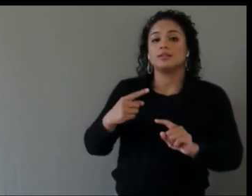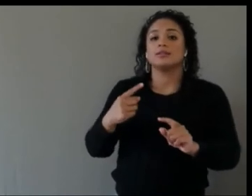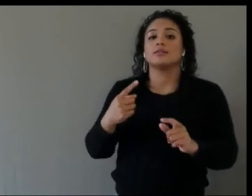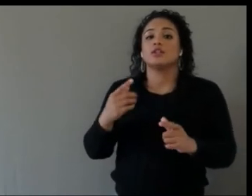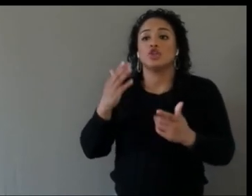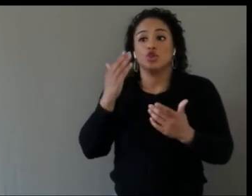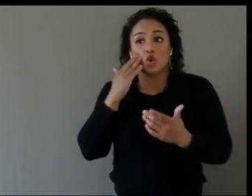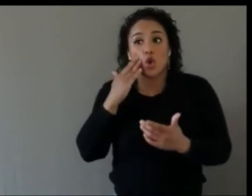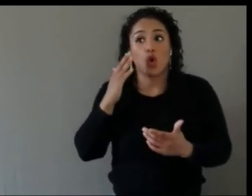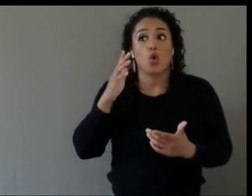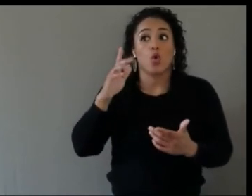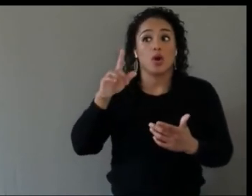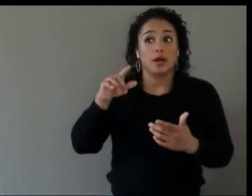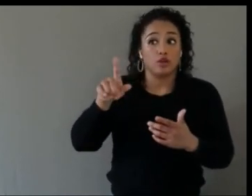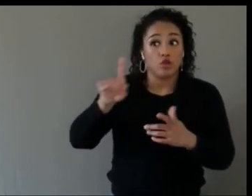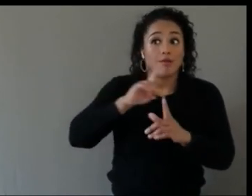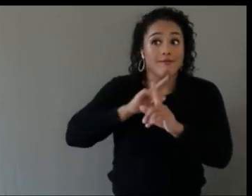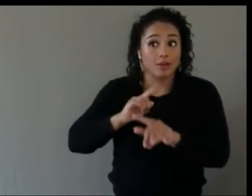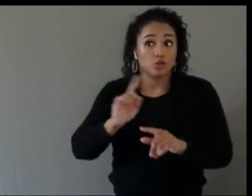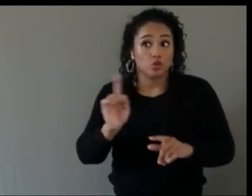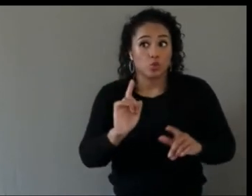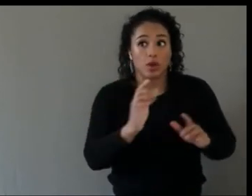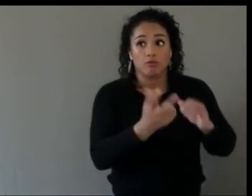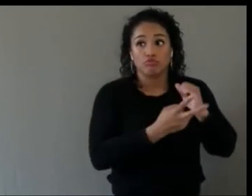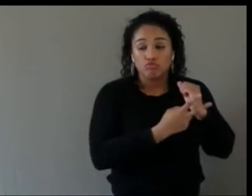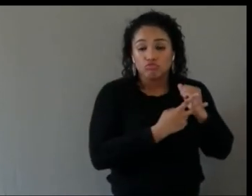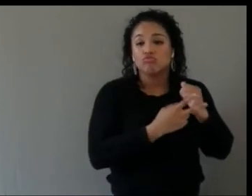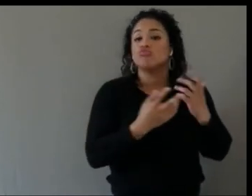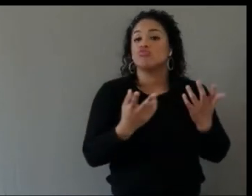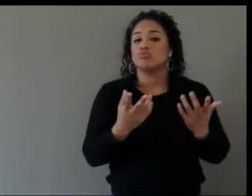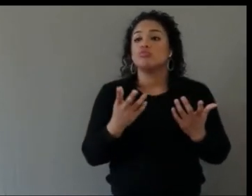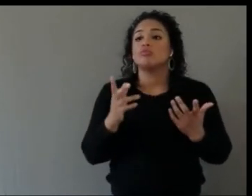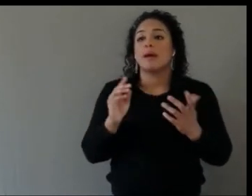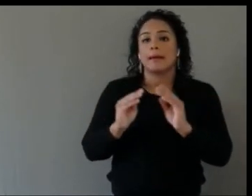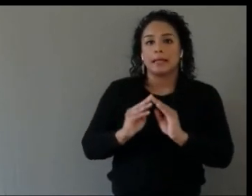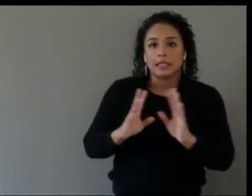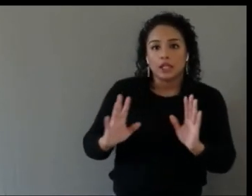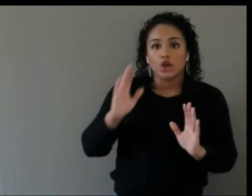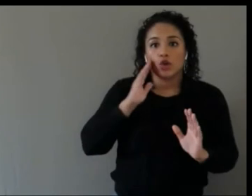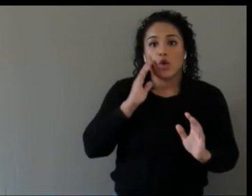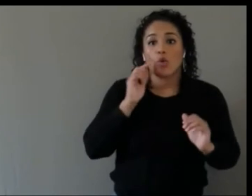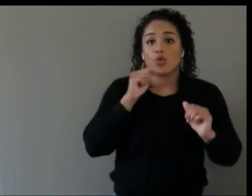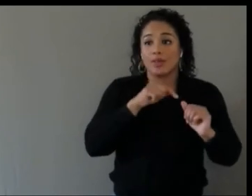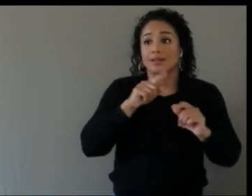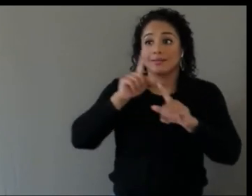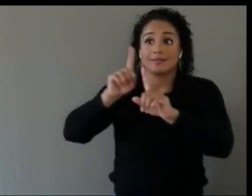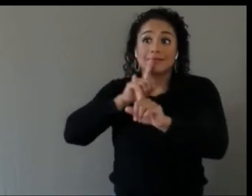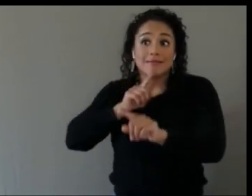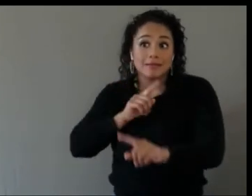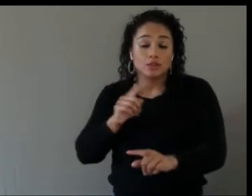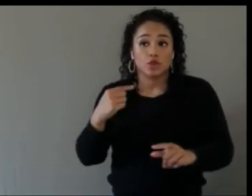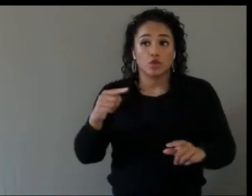that this is how we're collecting information, and therefore your movements will be taken as well, and your eyes, and so on.